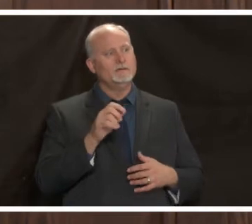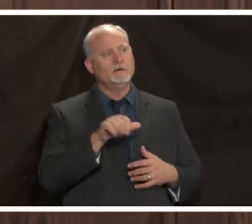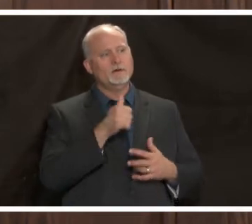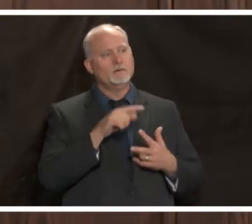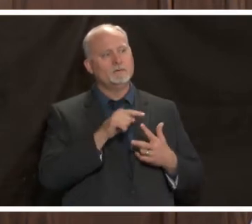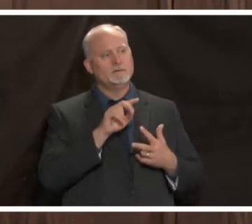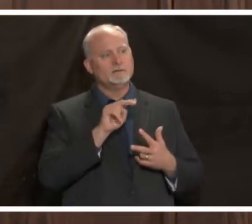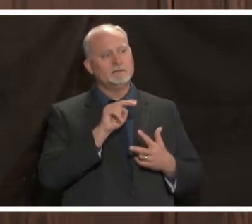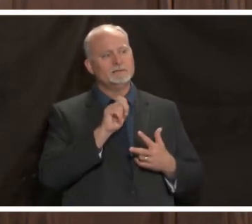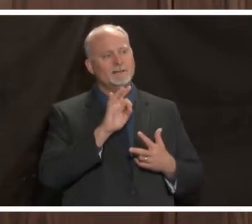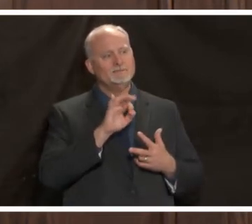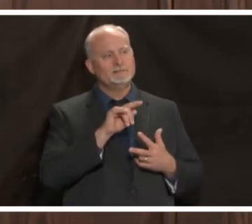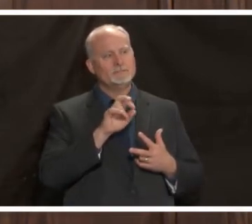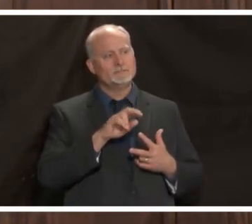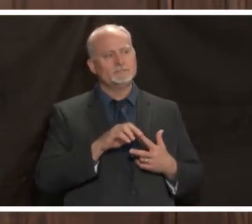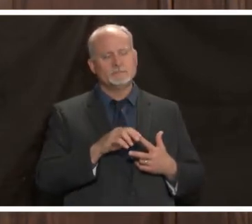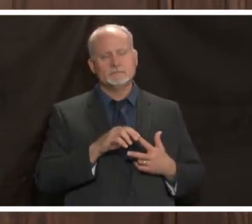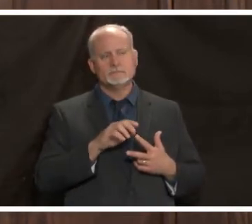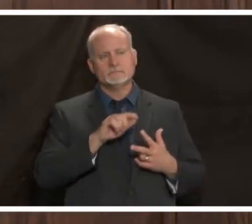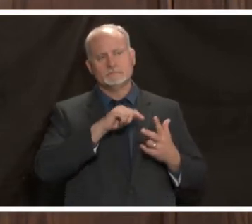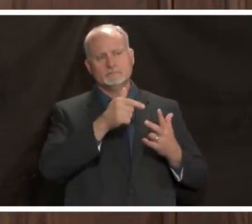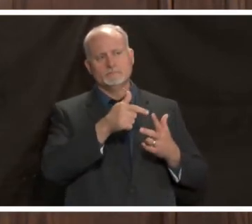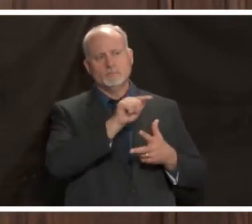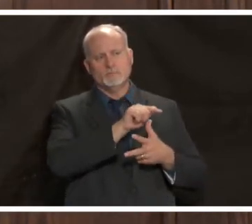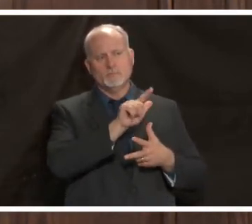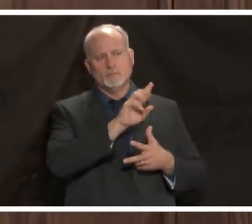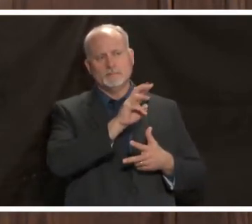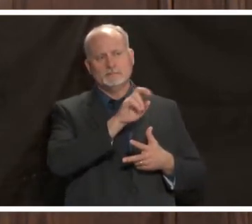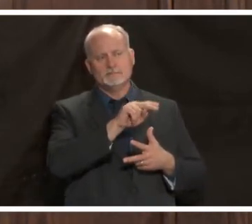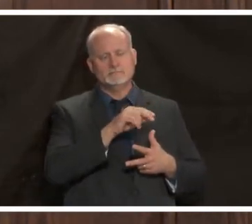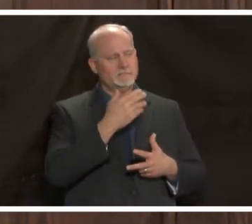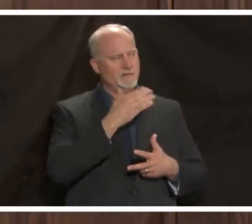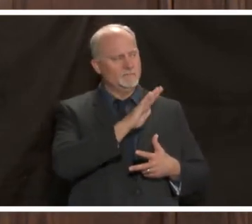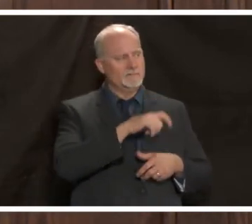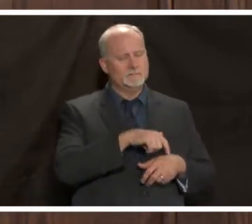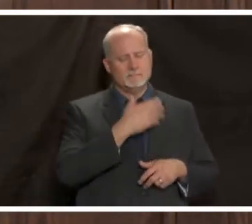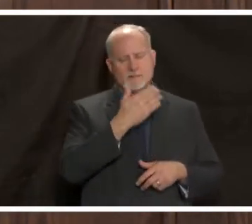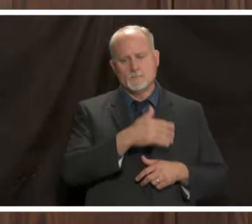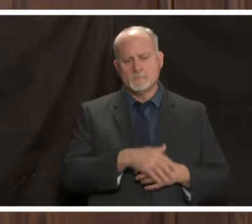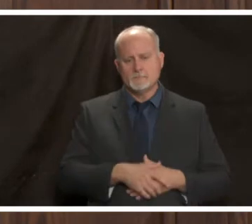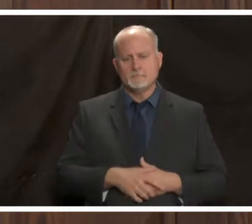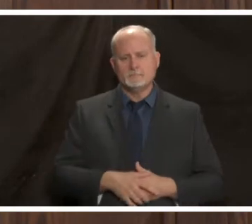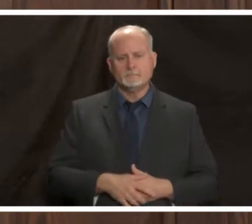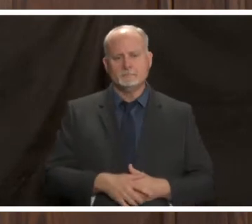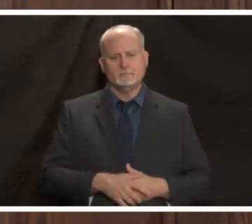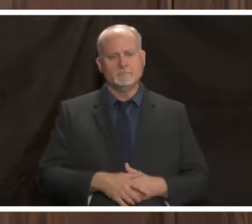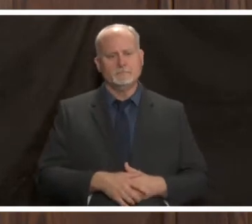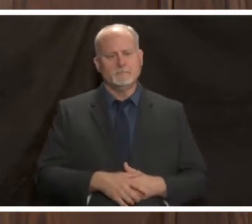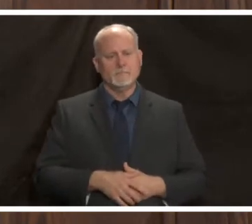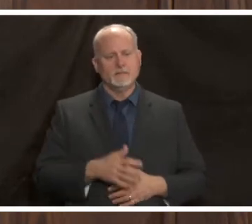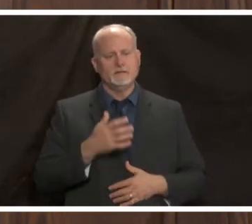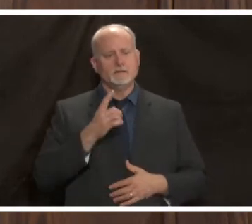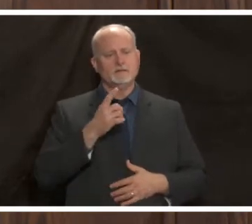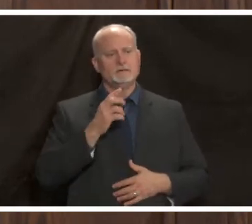and then back to dr wilson so thank you dr sag for your time we're welcoming dr nafziger back up